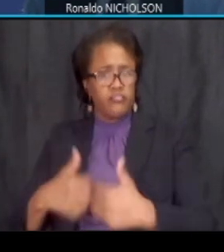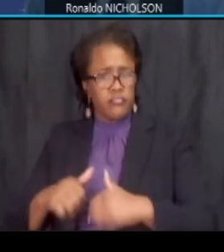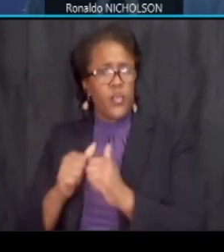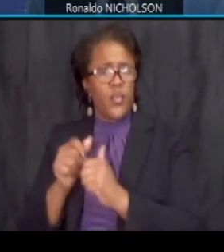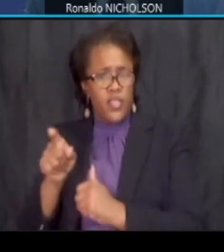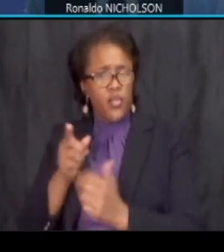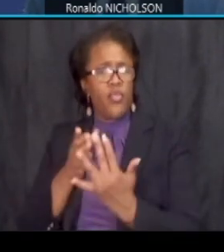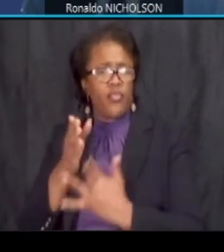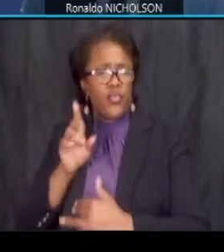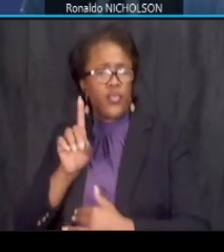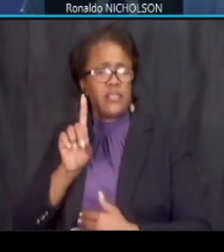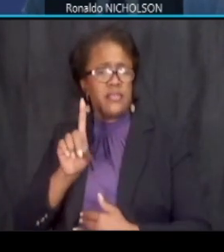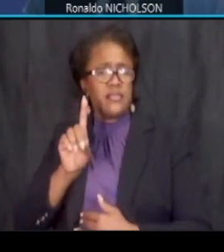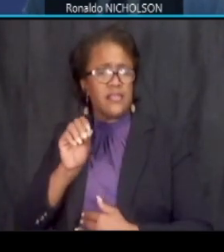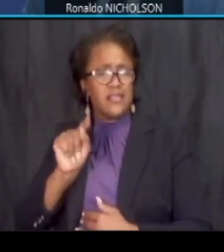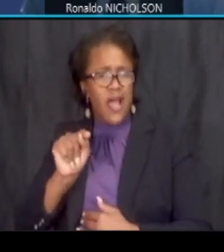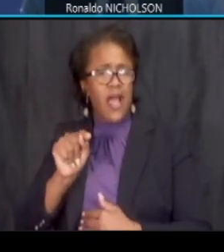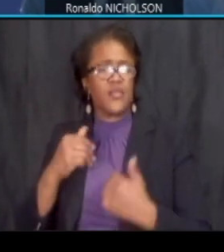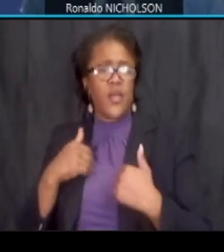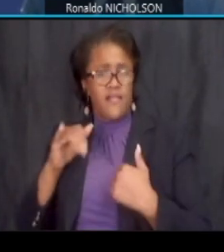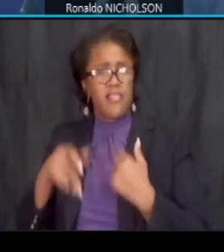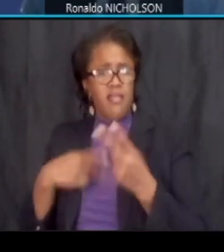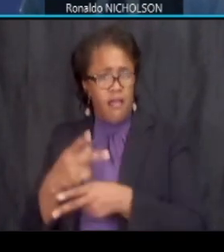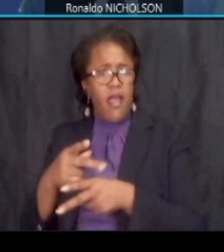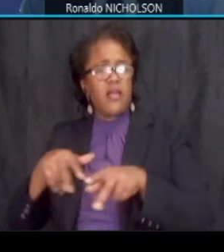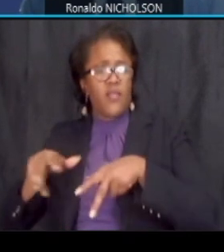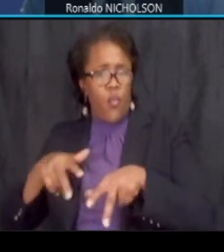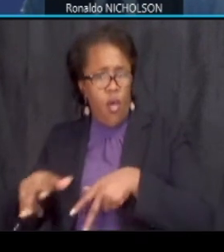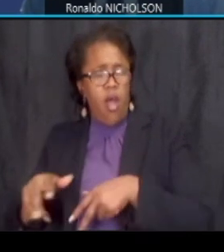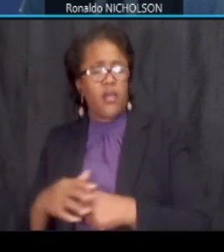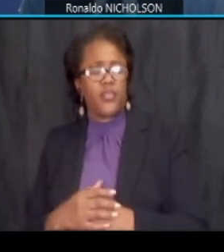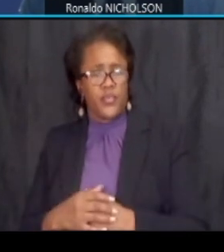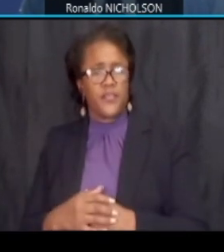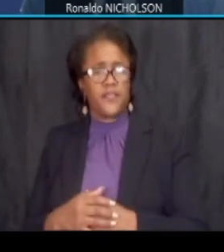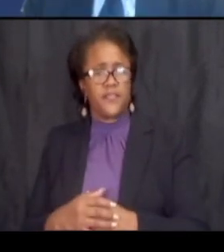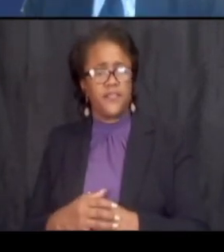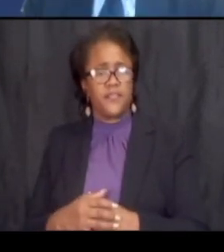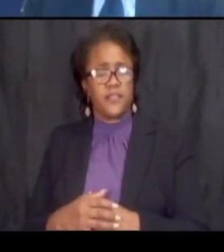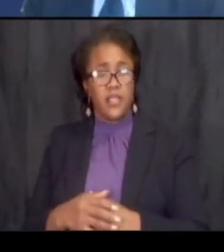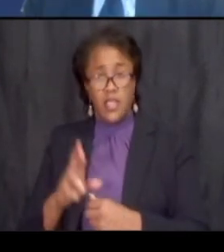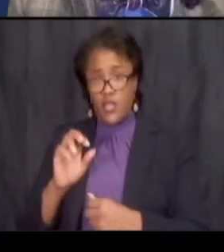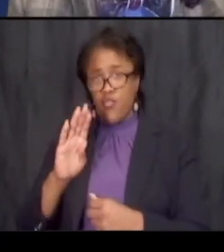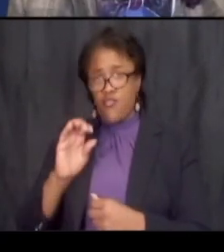to have that that type of walk through and miss rebecca you already have charlotte ducksworth's